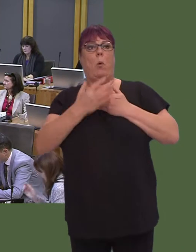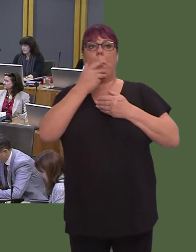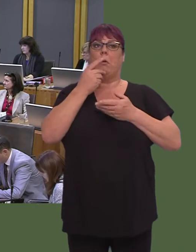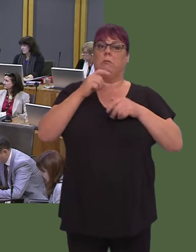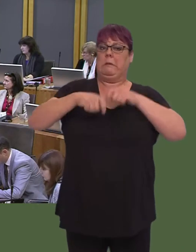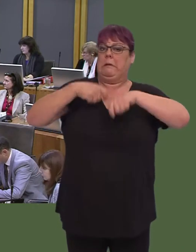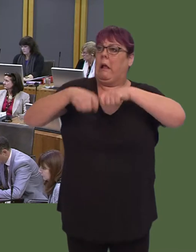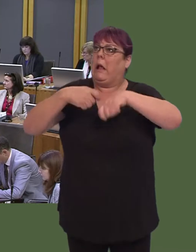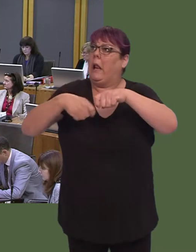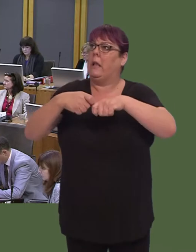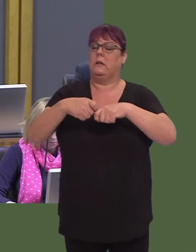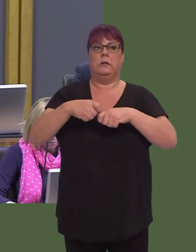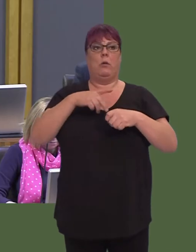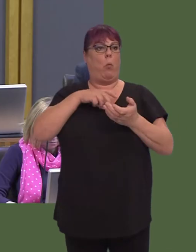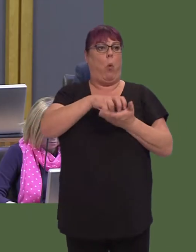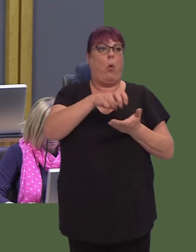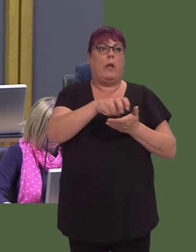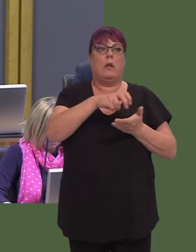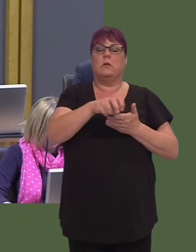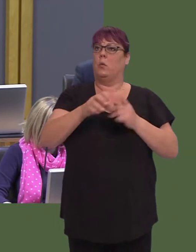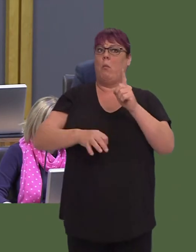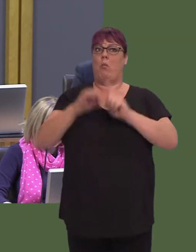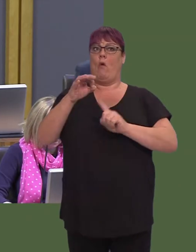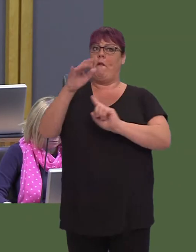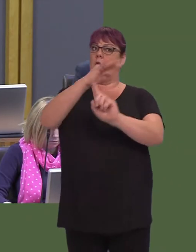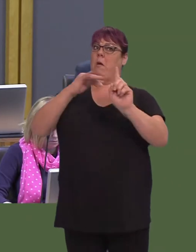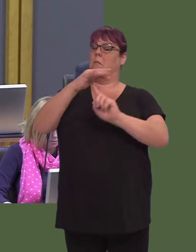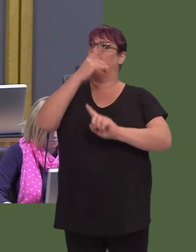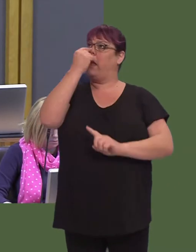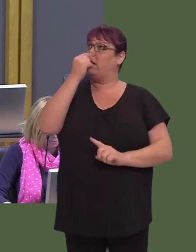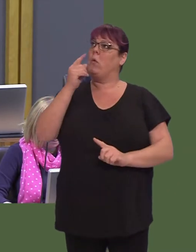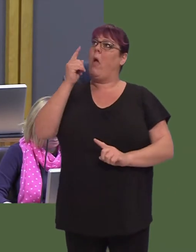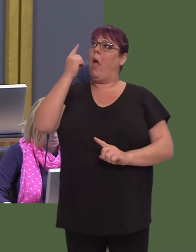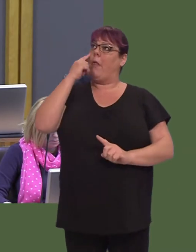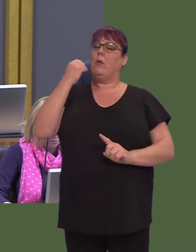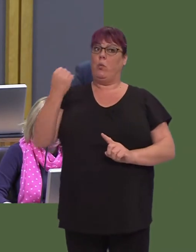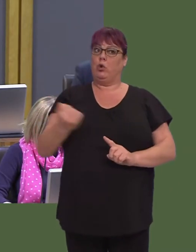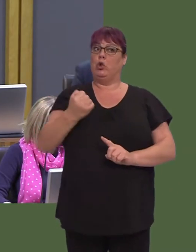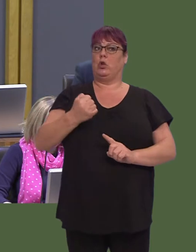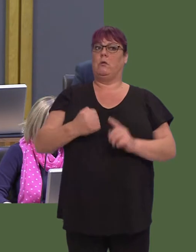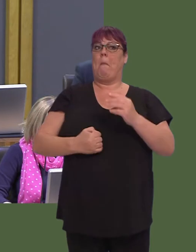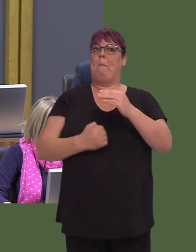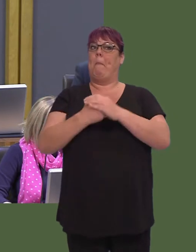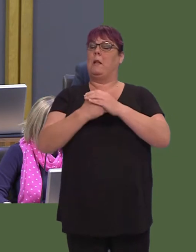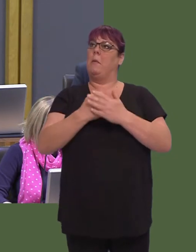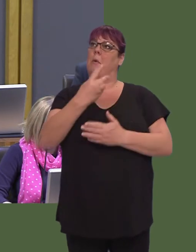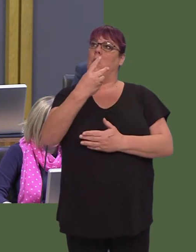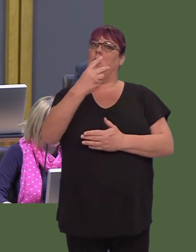they bring, then I believe we need to roll out these 20 mph maximum speed limit areas in Wales.